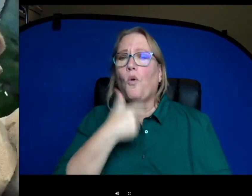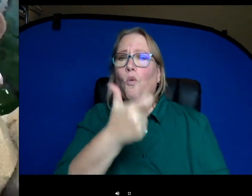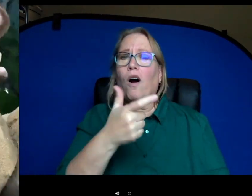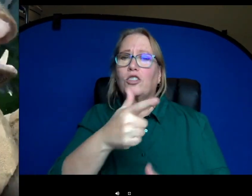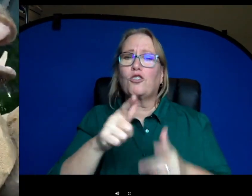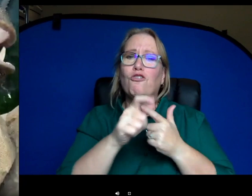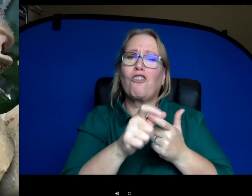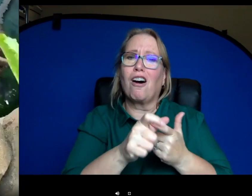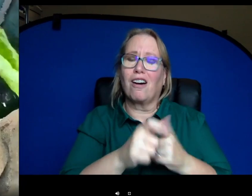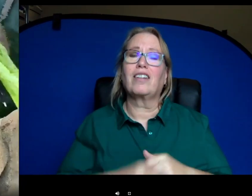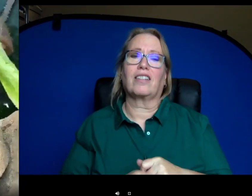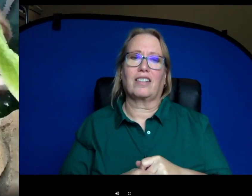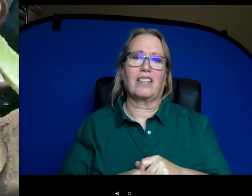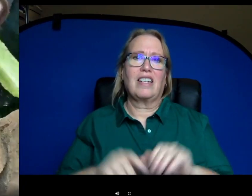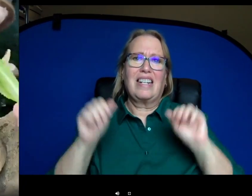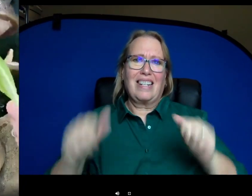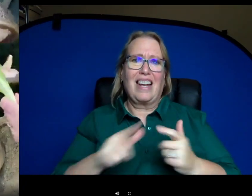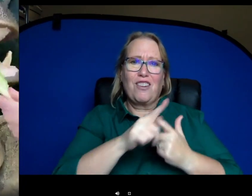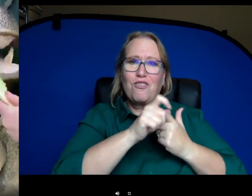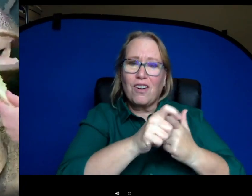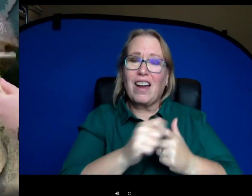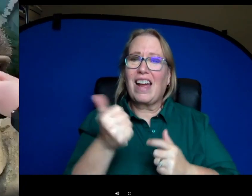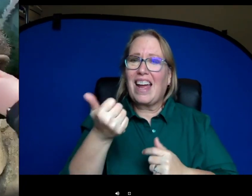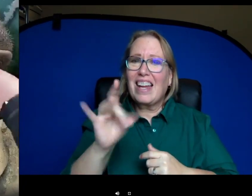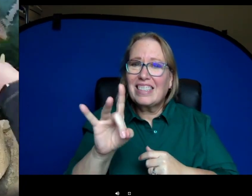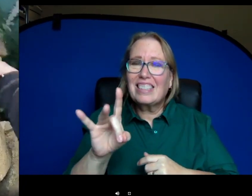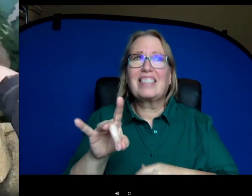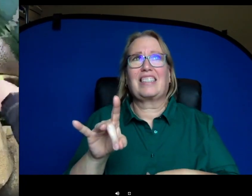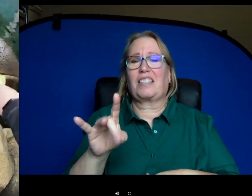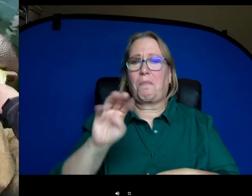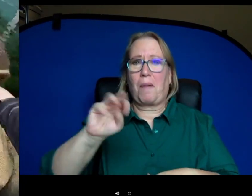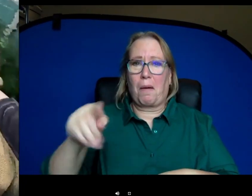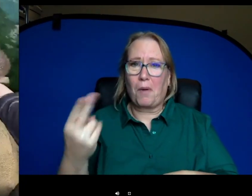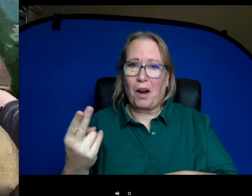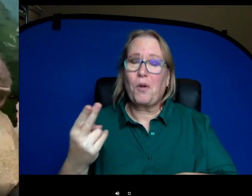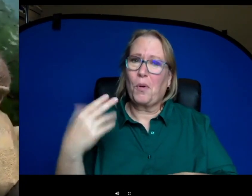or 19 miles per hour. Can you imagine that? That's faster than humans on these